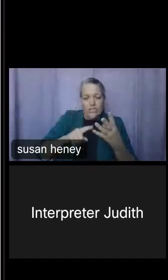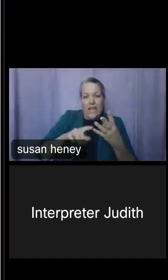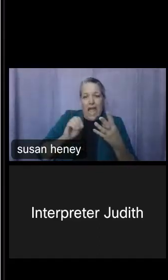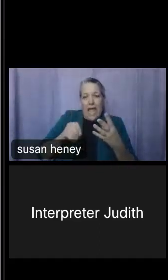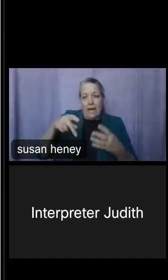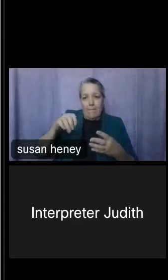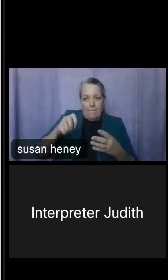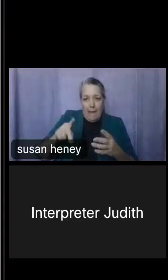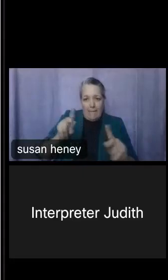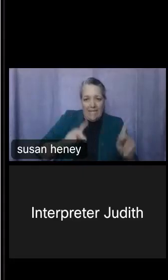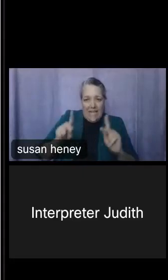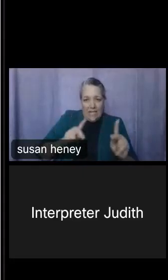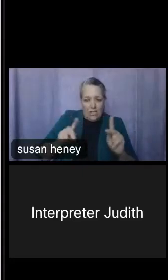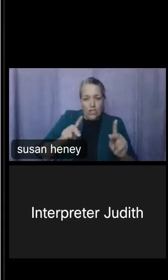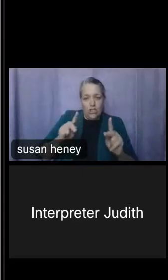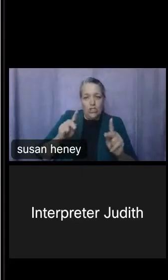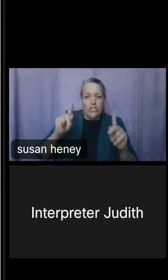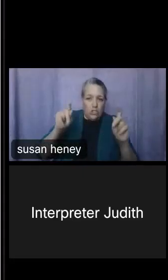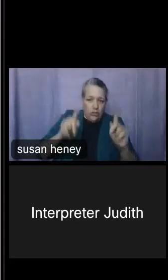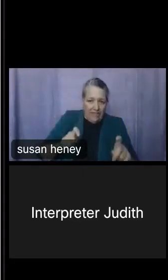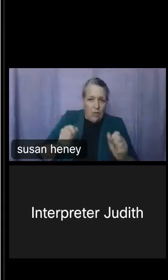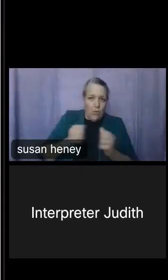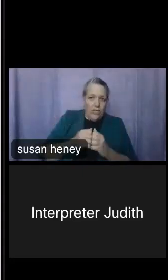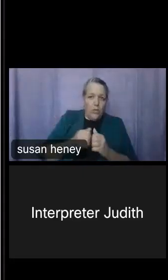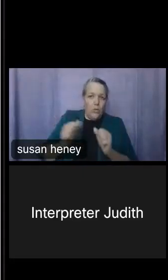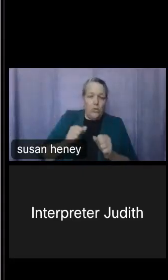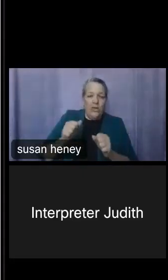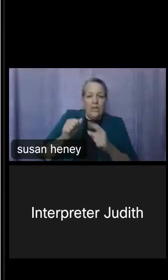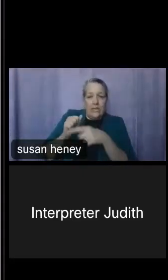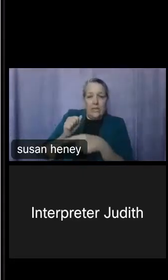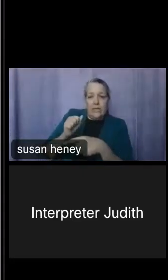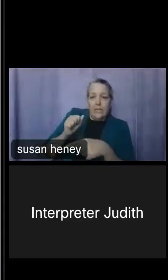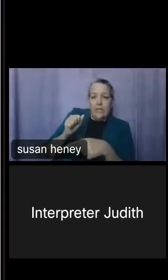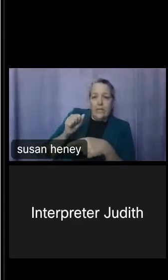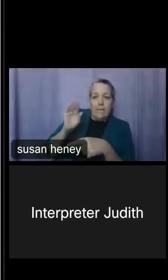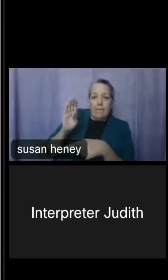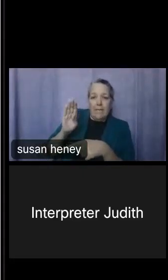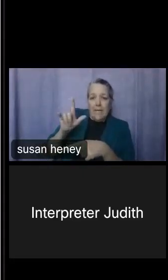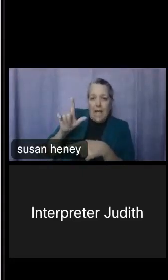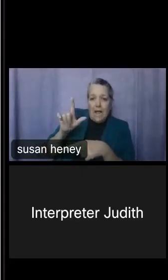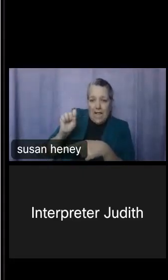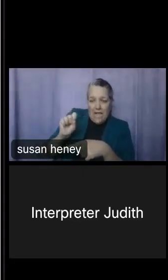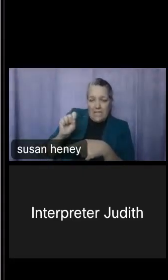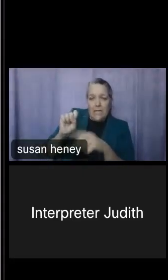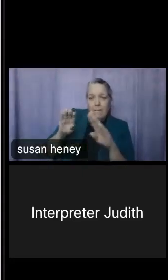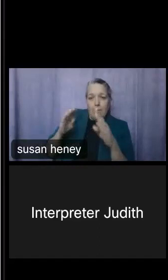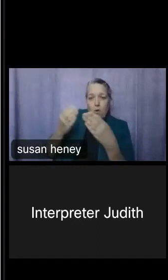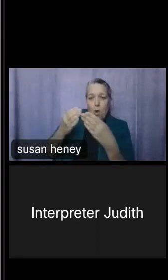that we actually do in conjunction with the Bureau of Labor Statistics.